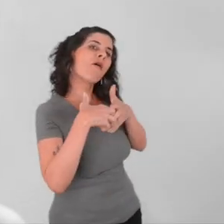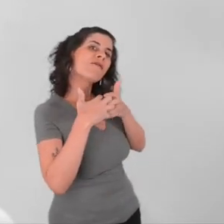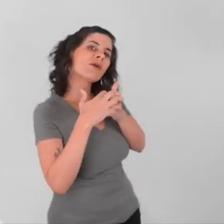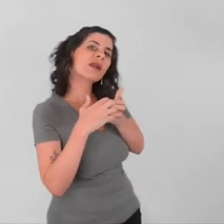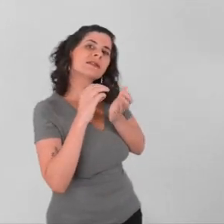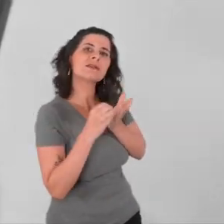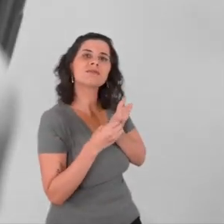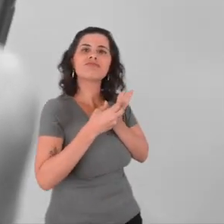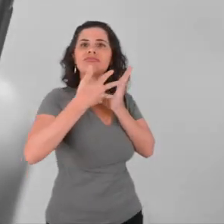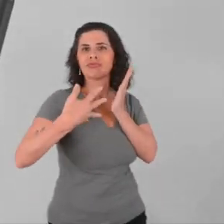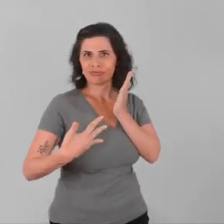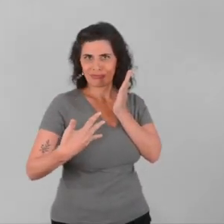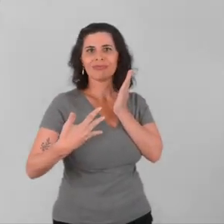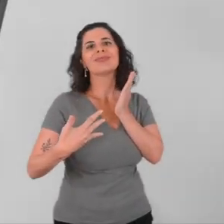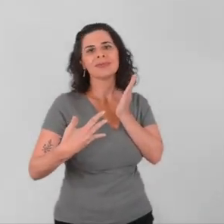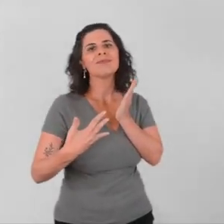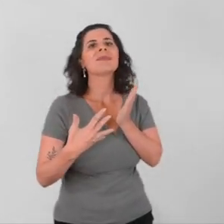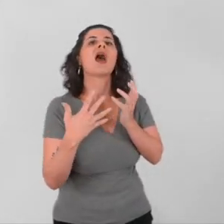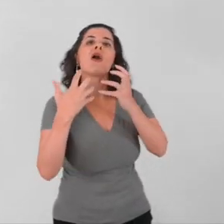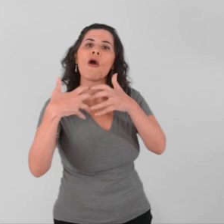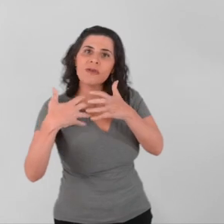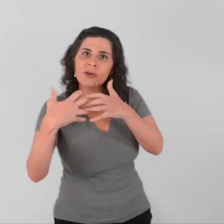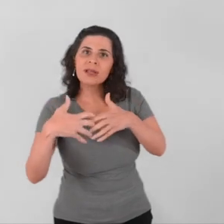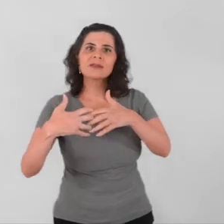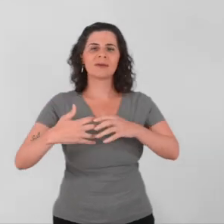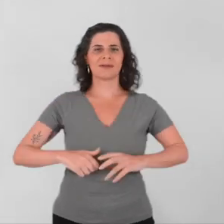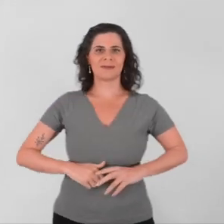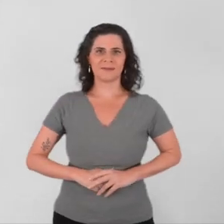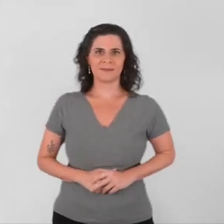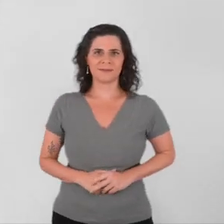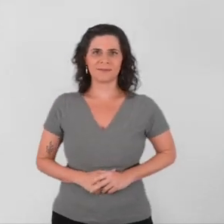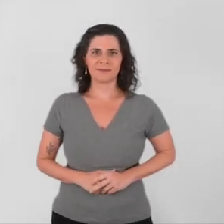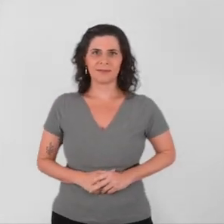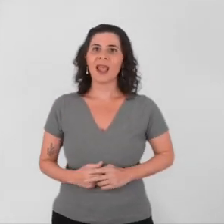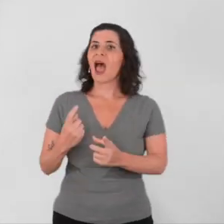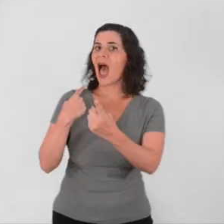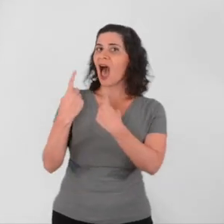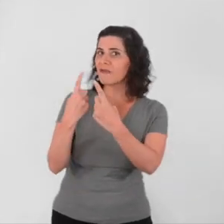...settings Paulista Avenue...